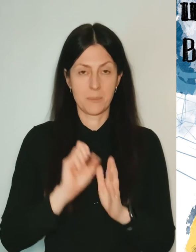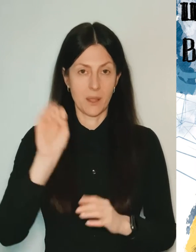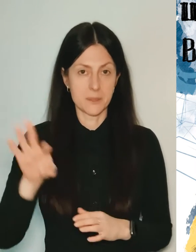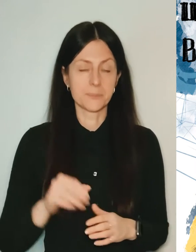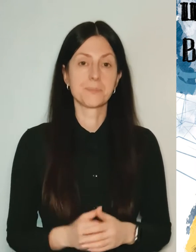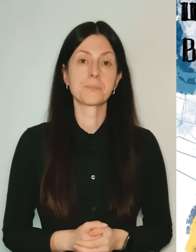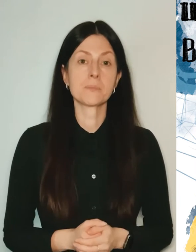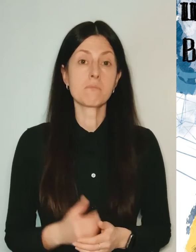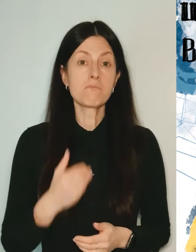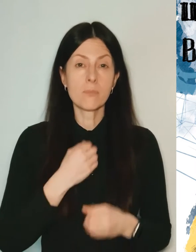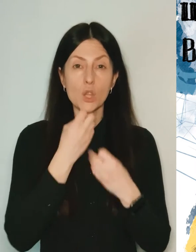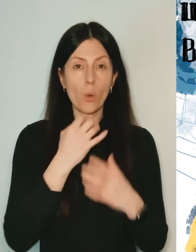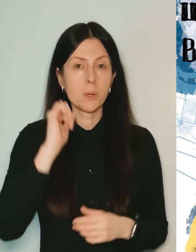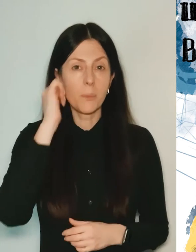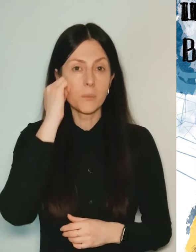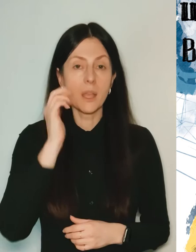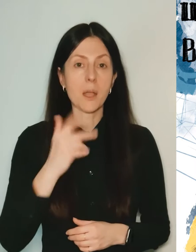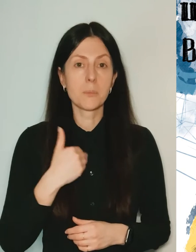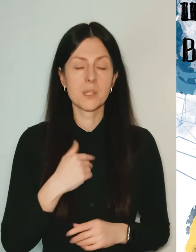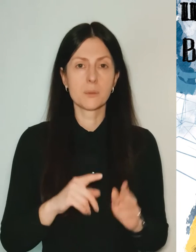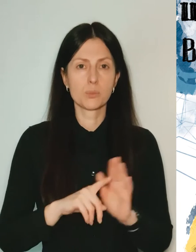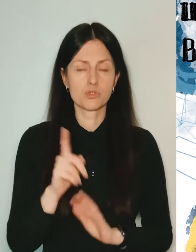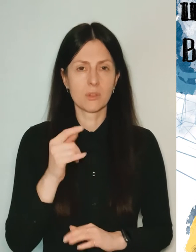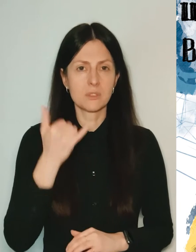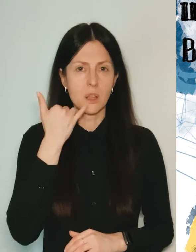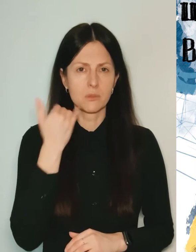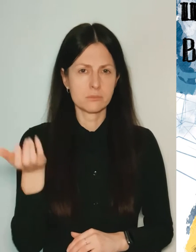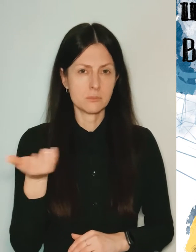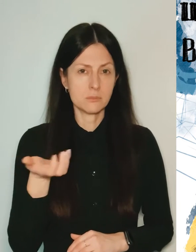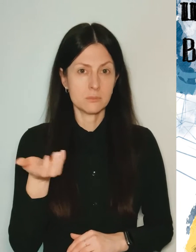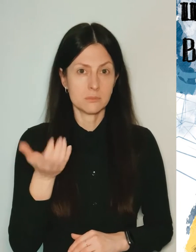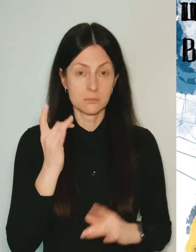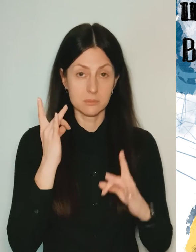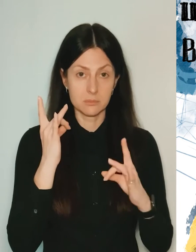I remember well when the phone began to vibrate throughout the apartment.